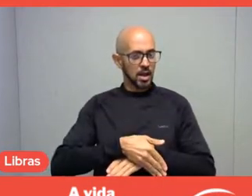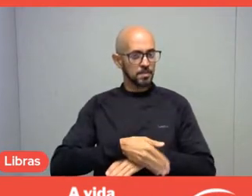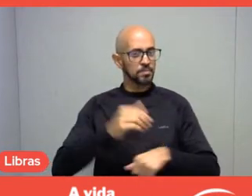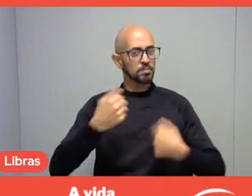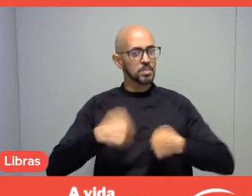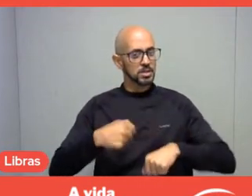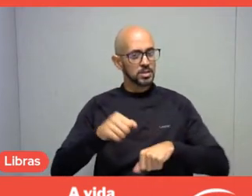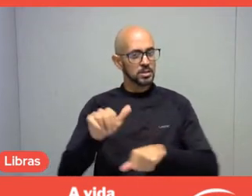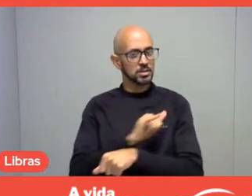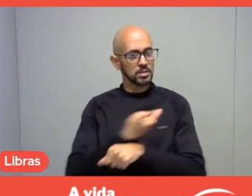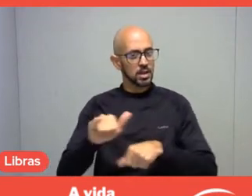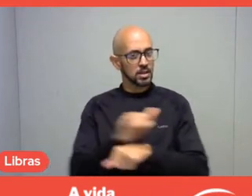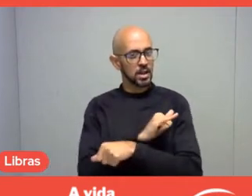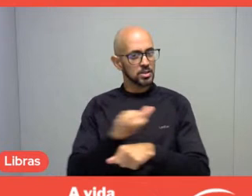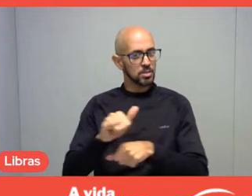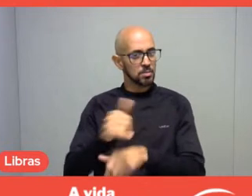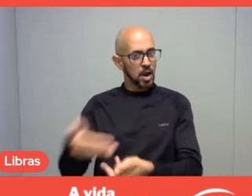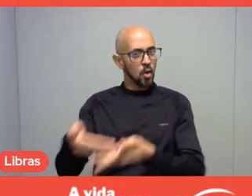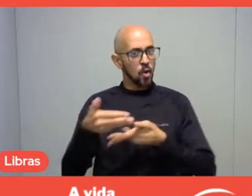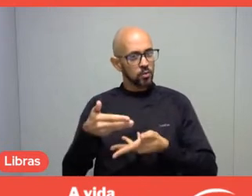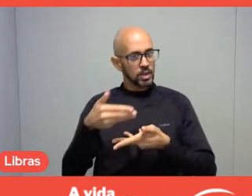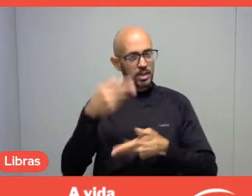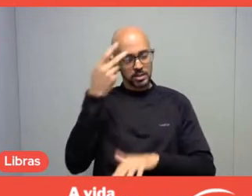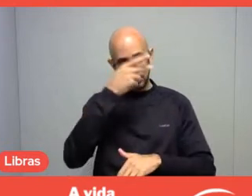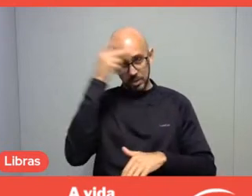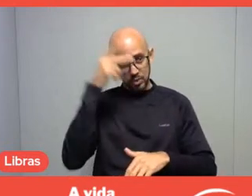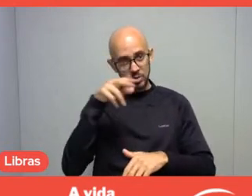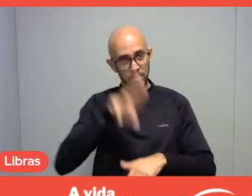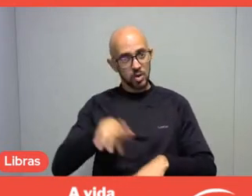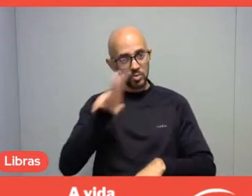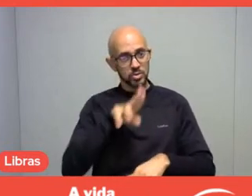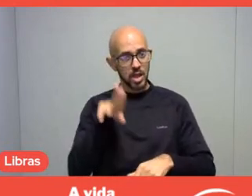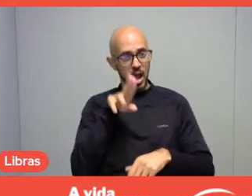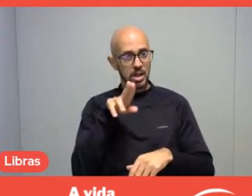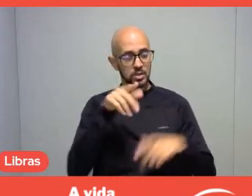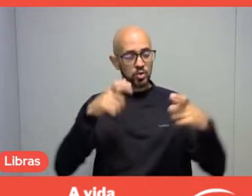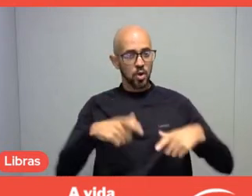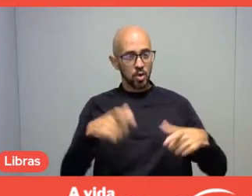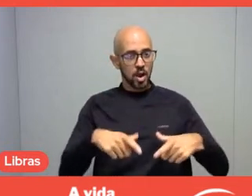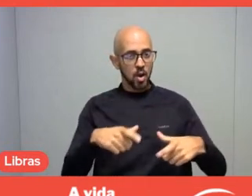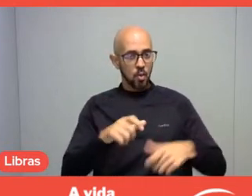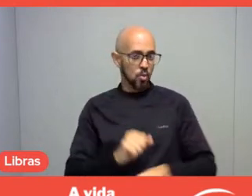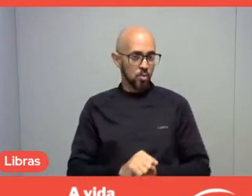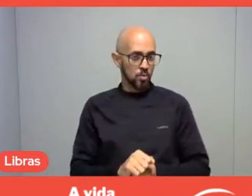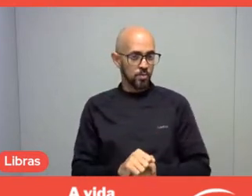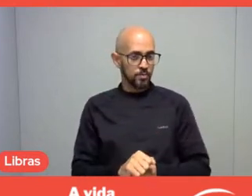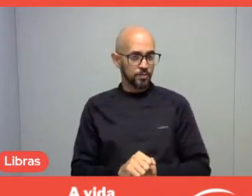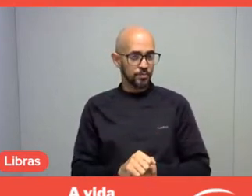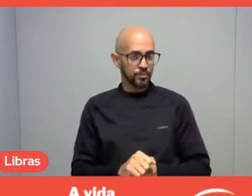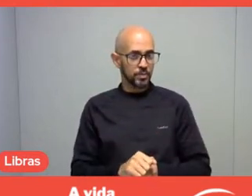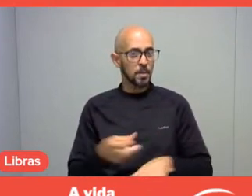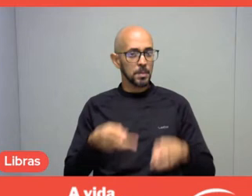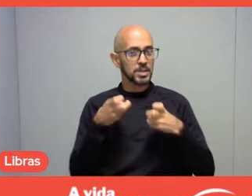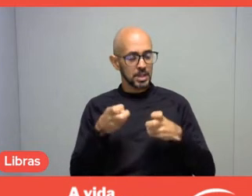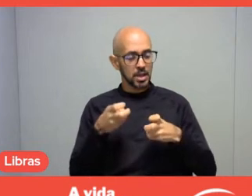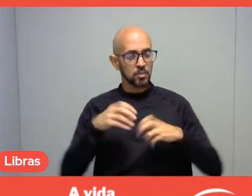to welcome these people to enjoy this place, this facility, and I see leisure professionals as key in this sense.